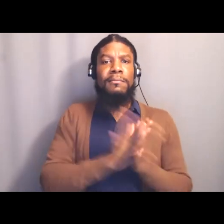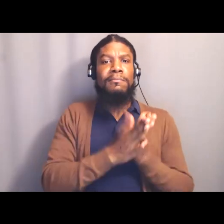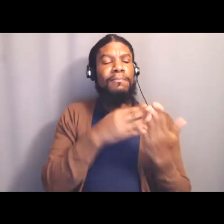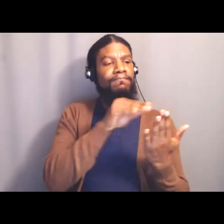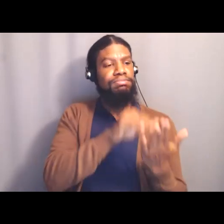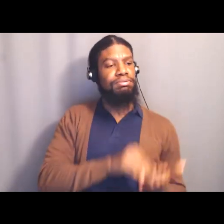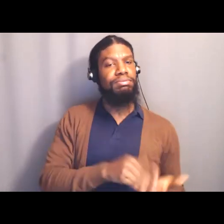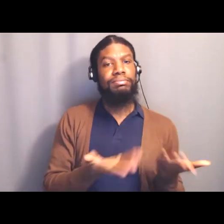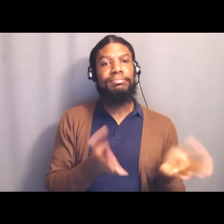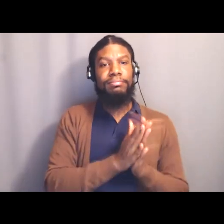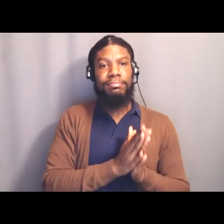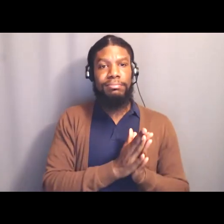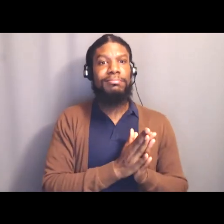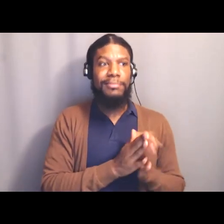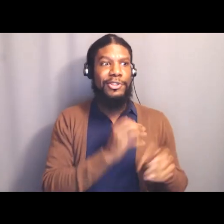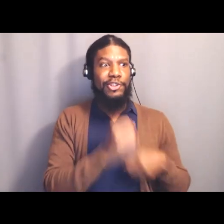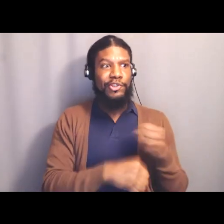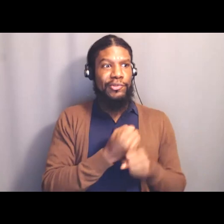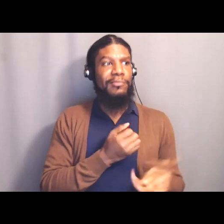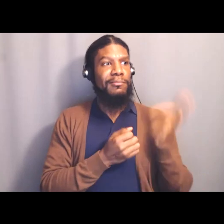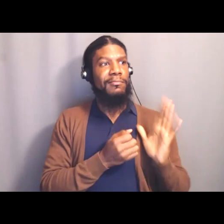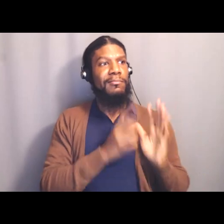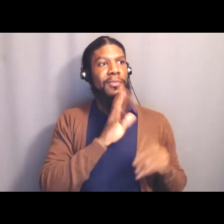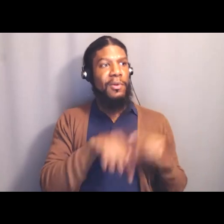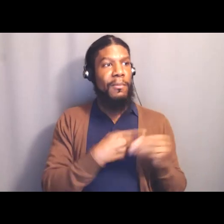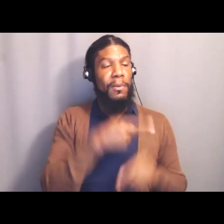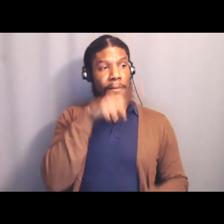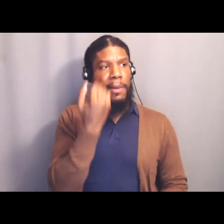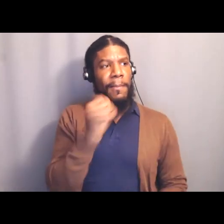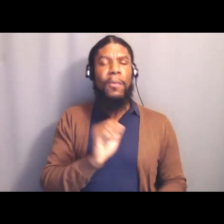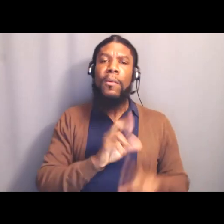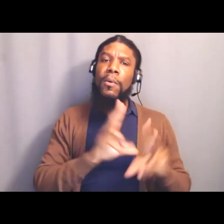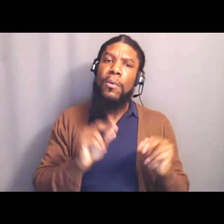that constitute Black Power, It's about what we're doing on the ground right now.